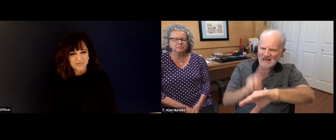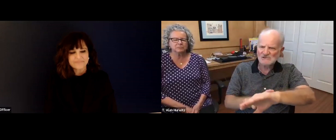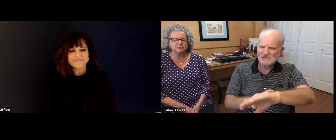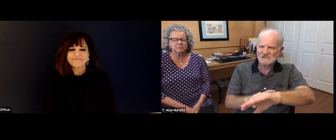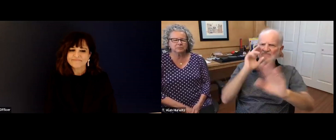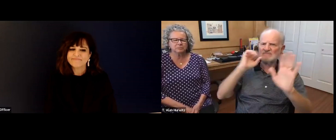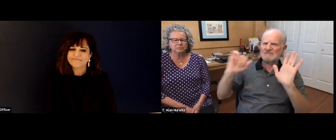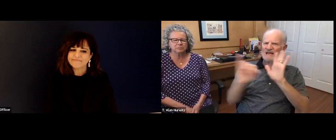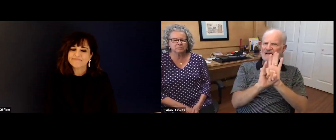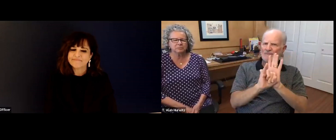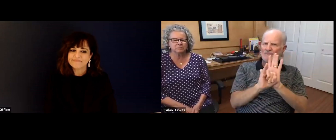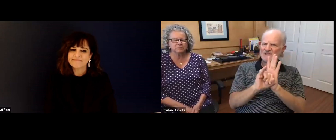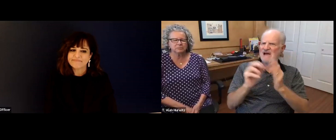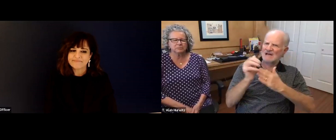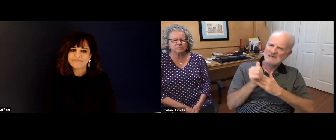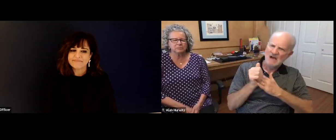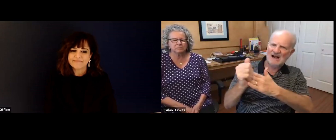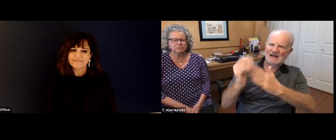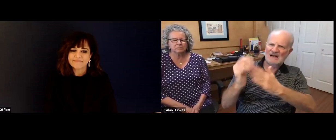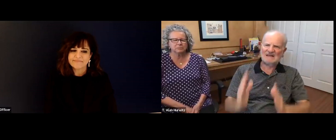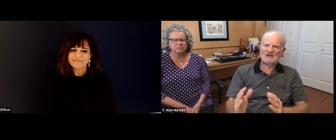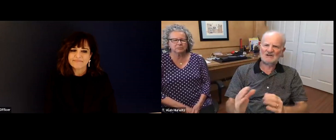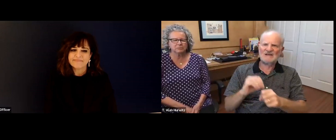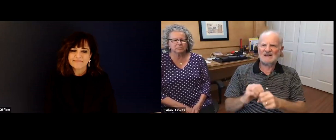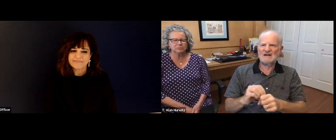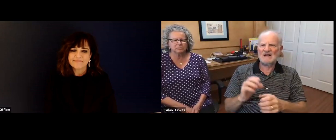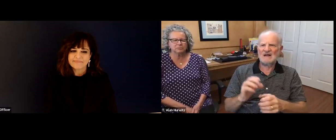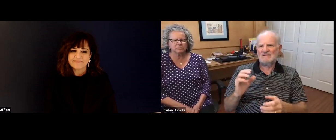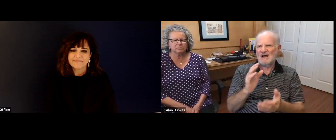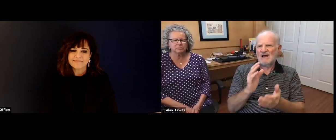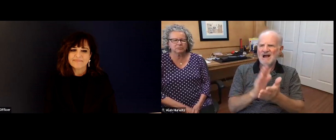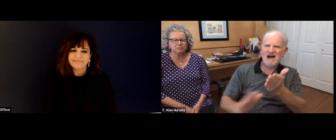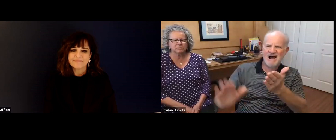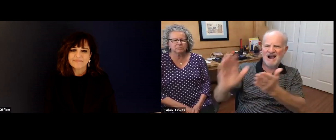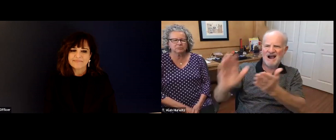that's a that's an important naming convention. I do think it